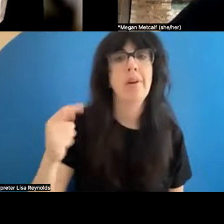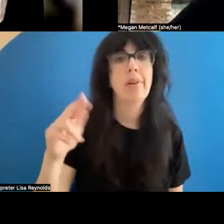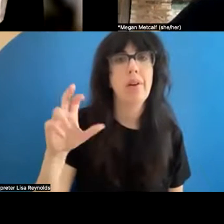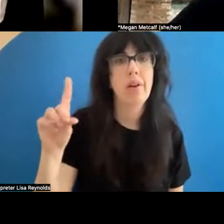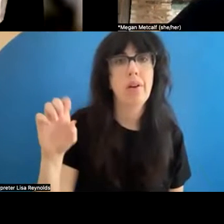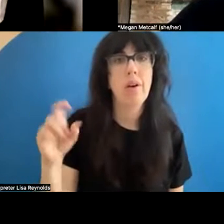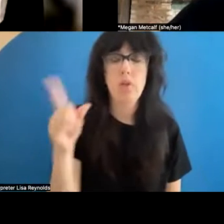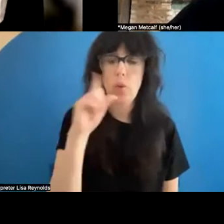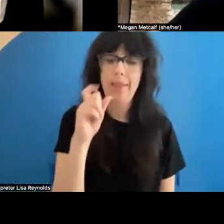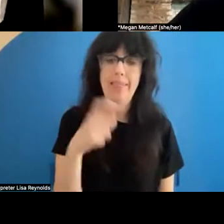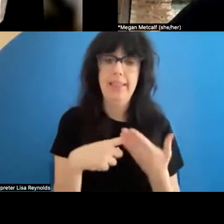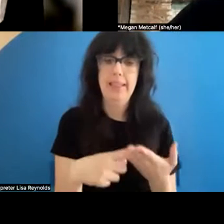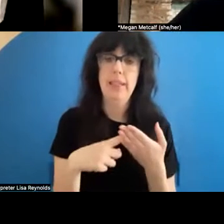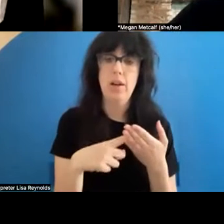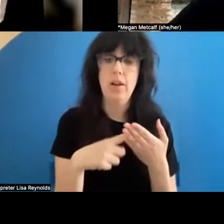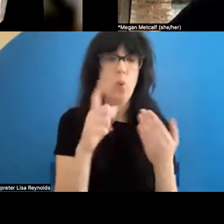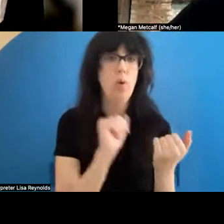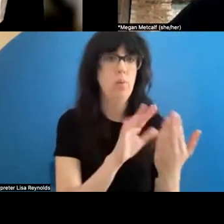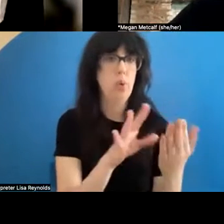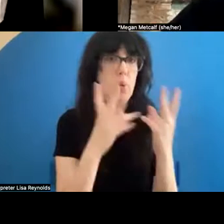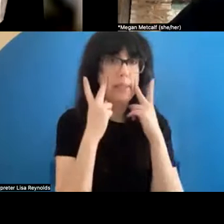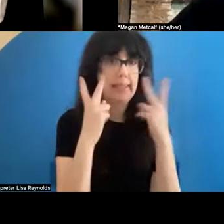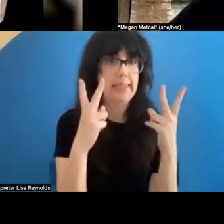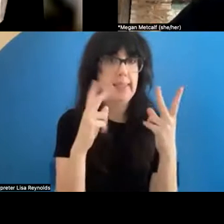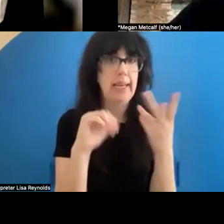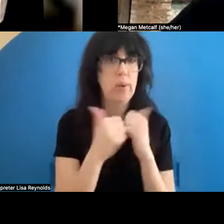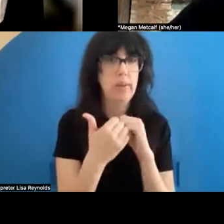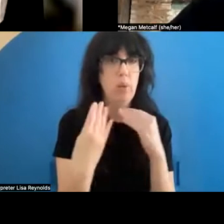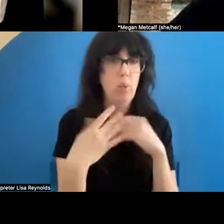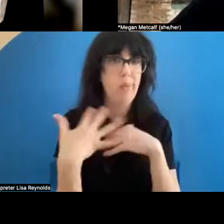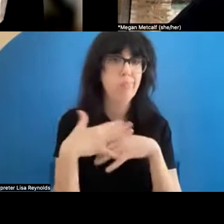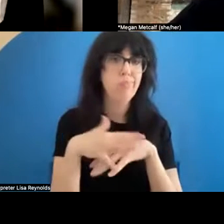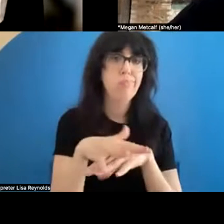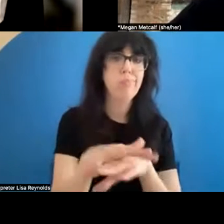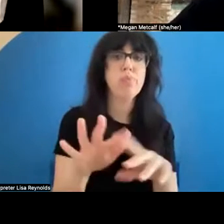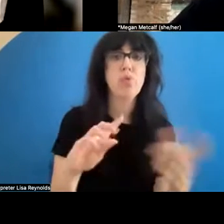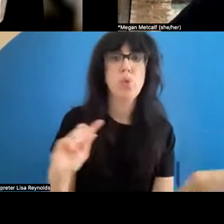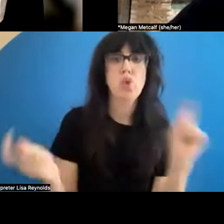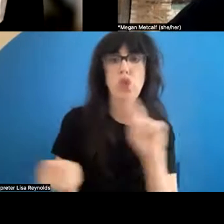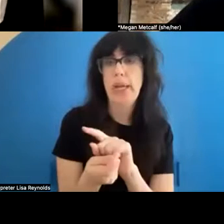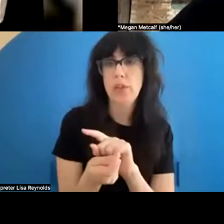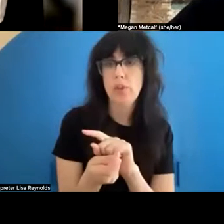one way we see how ice woven into change, and I think the question is,